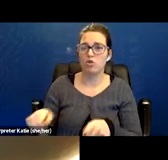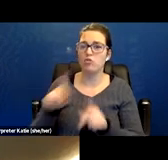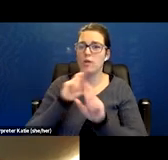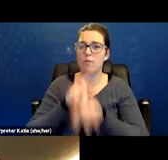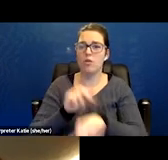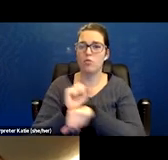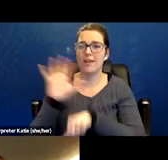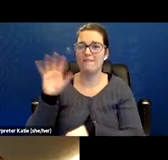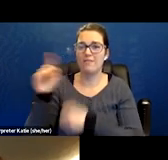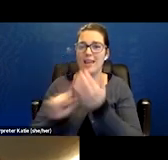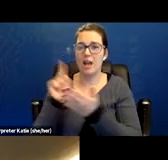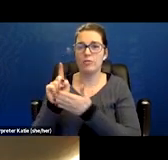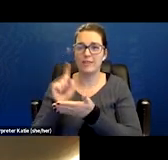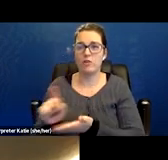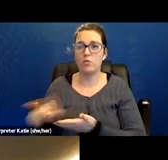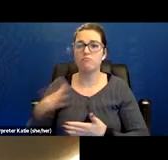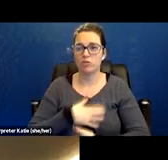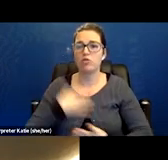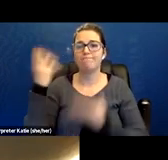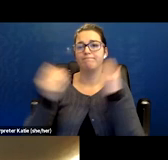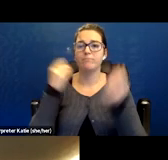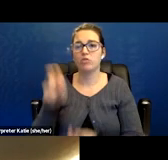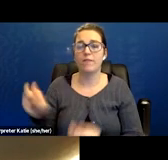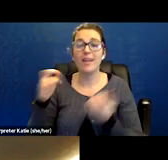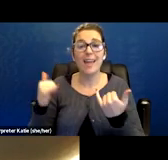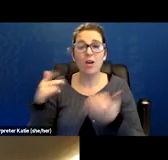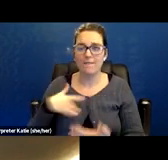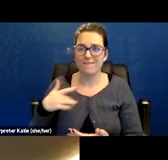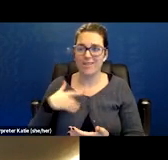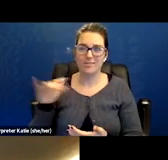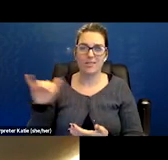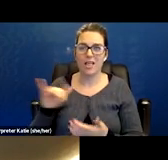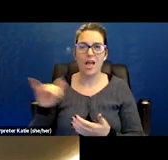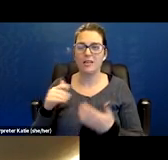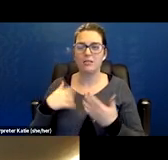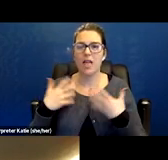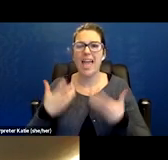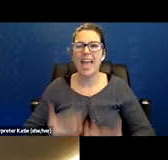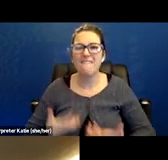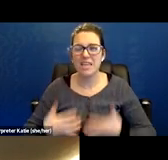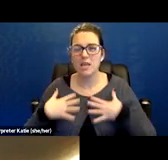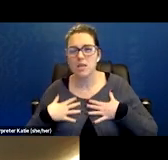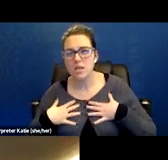and enjoyed traveling. Now she feels like she is wearing a lead weight around her body. After doing household chores,